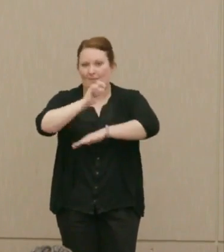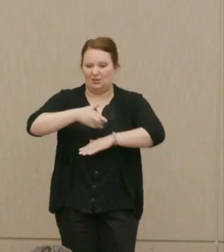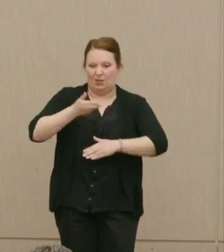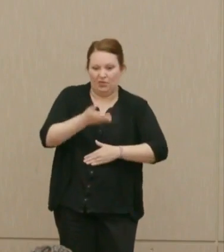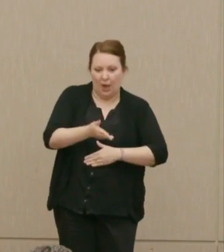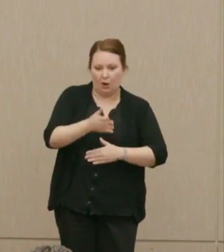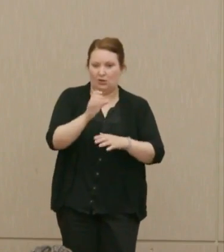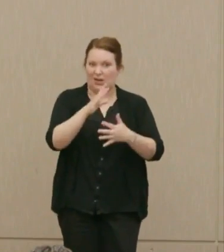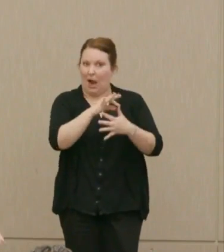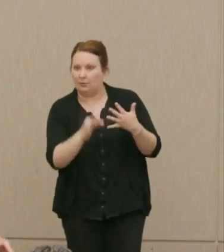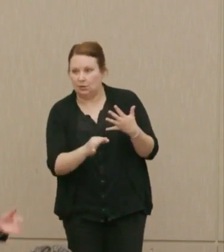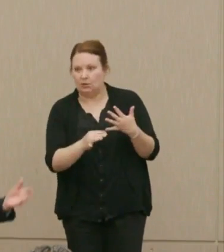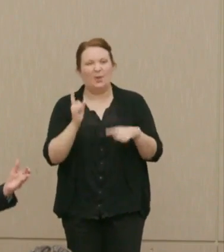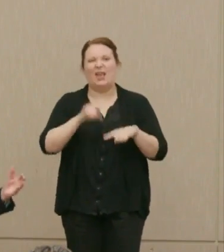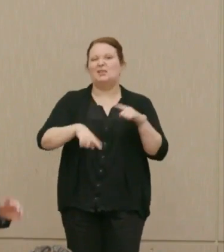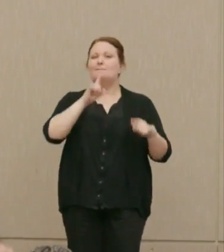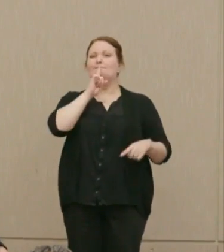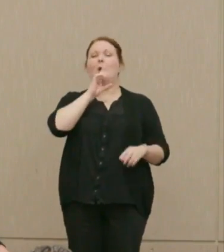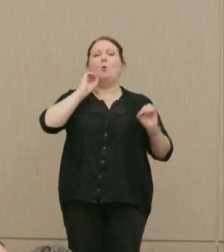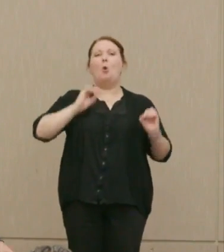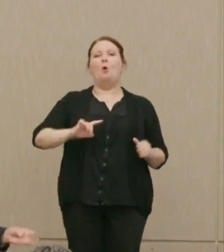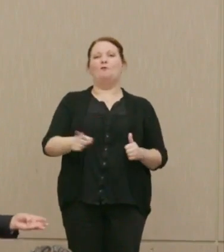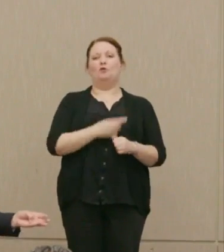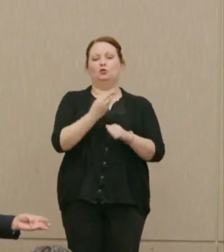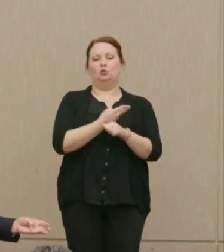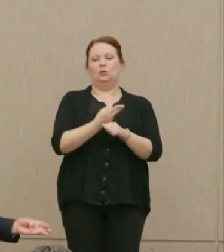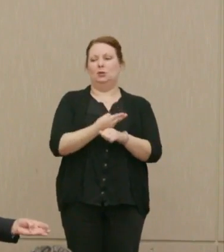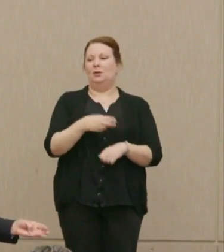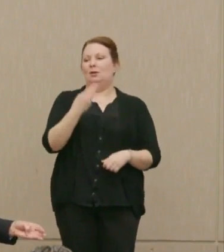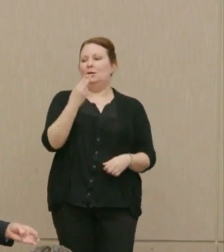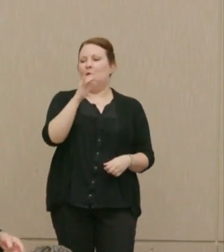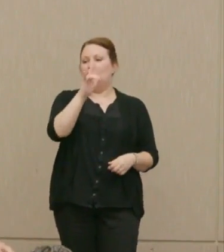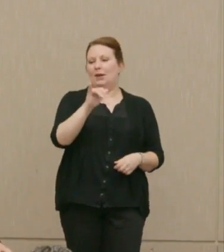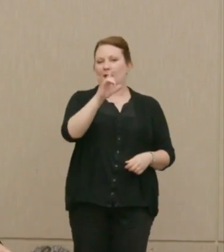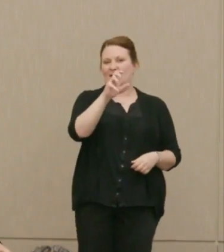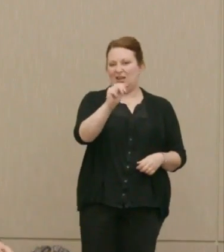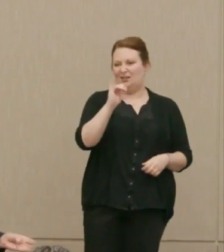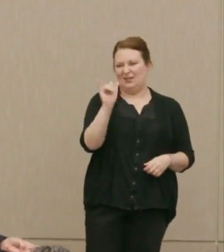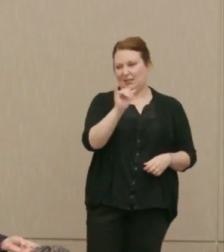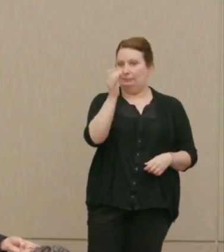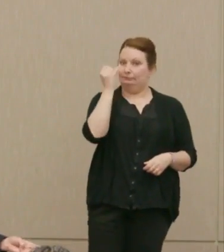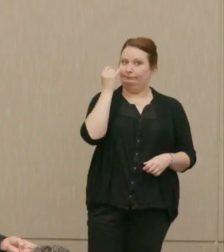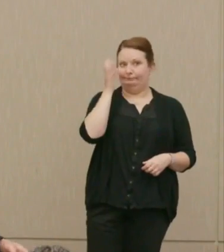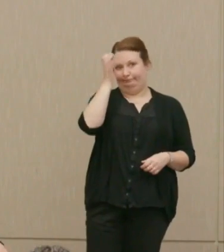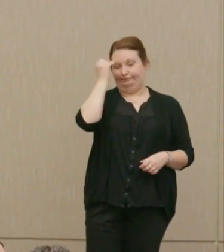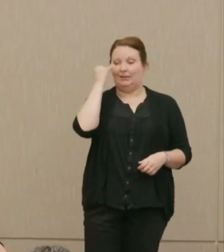We can't say no first use. Hillary had the same position, as has everybody else.